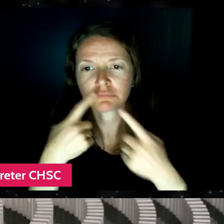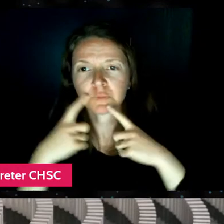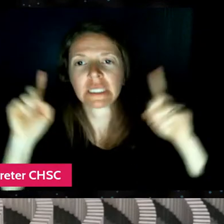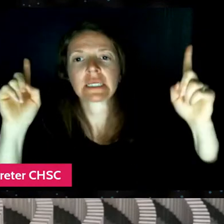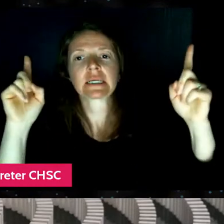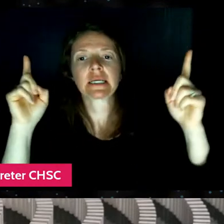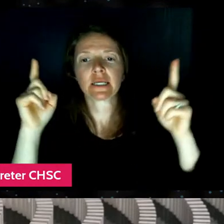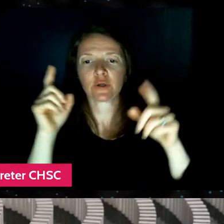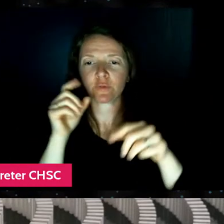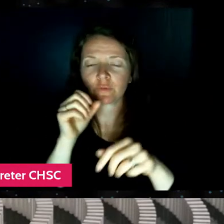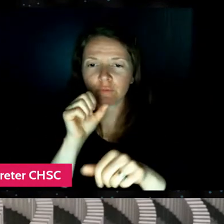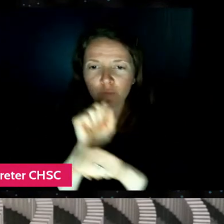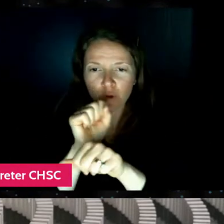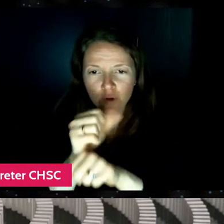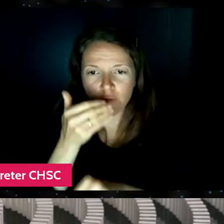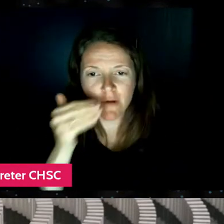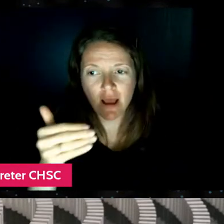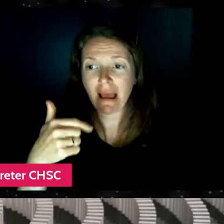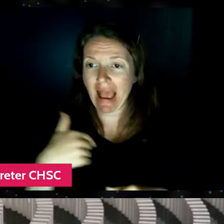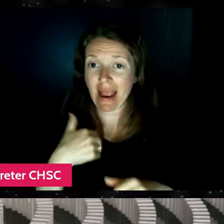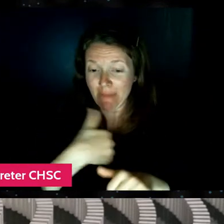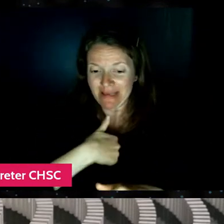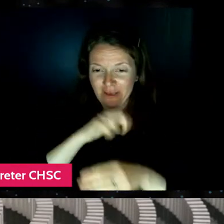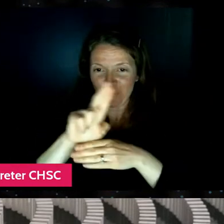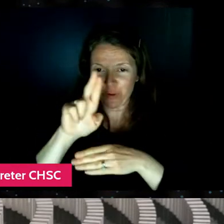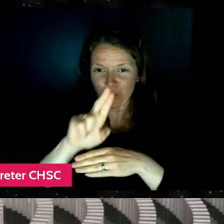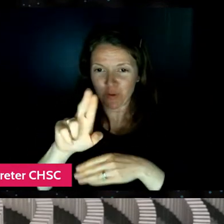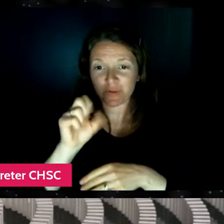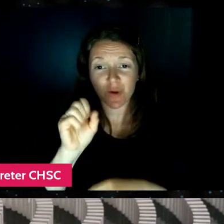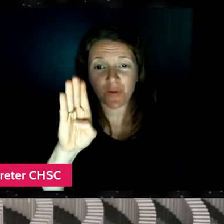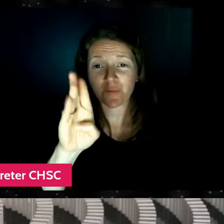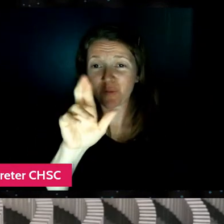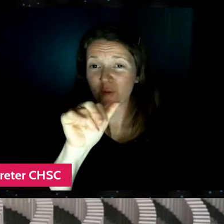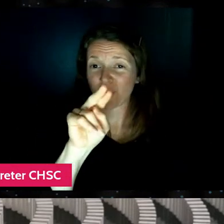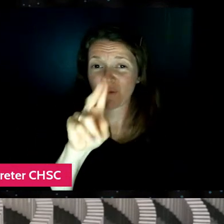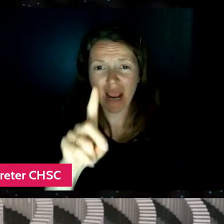So yeah, branding is everything now.